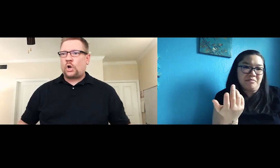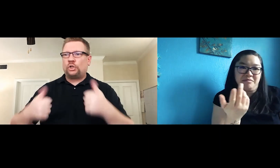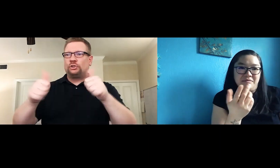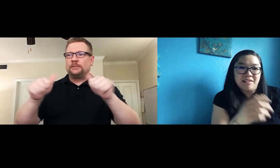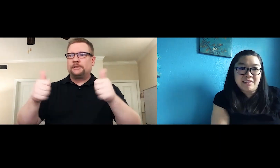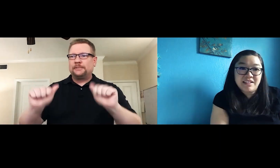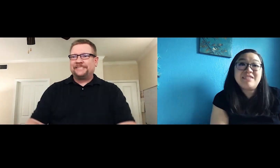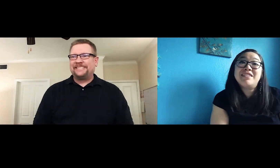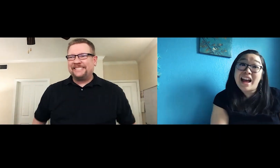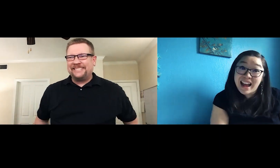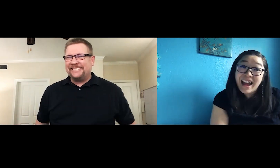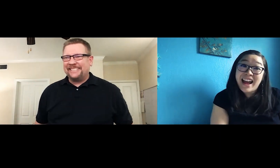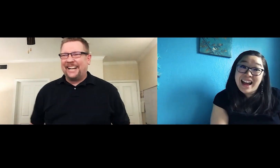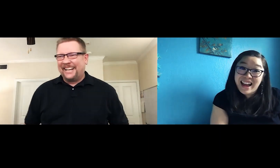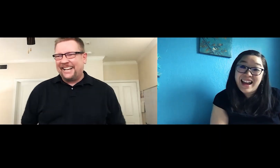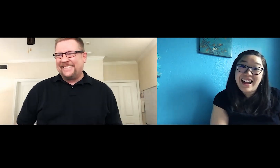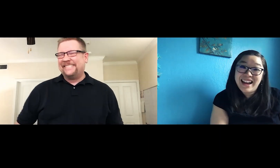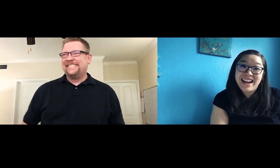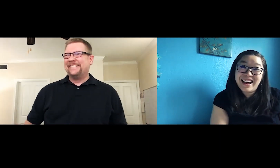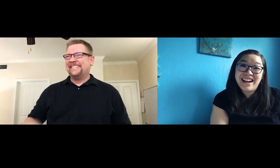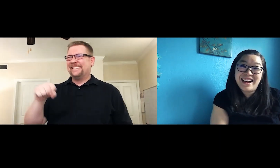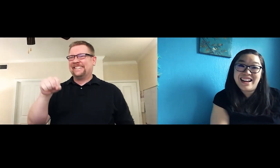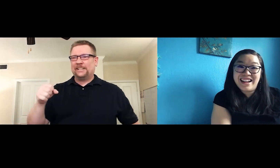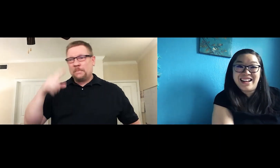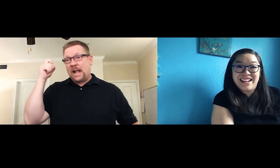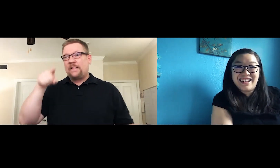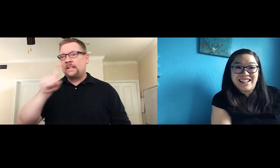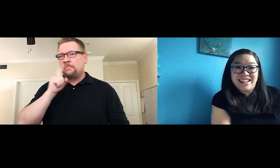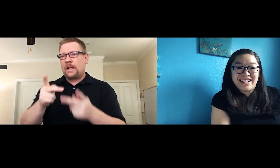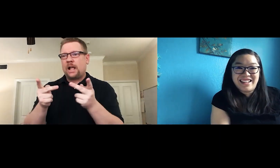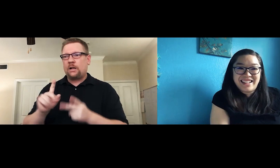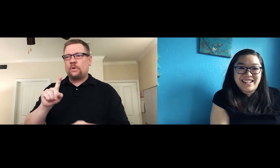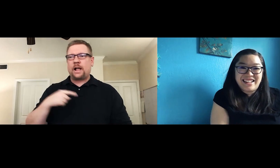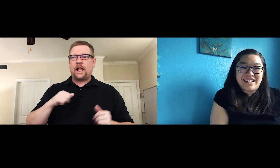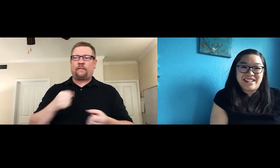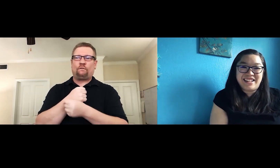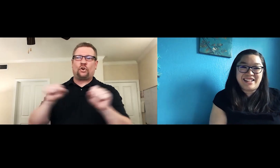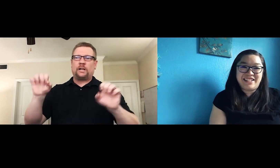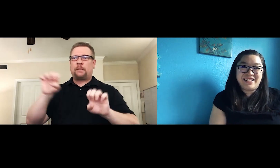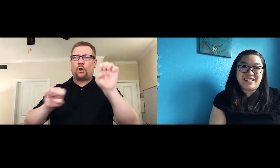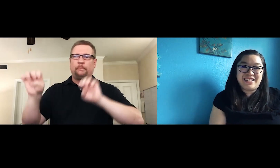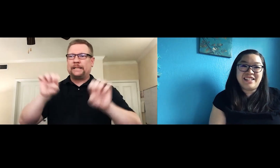Yeah. I’d have to say the auditions. Yeah? It’s the one place I can freely experiment.